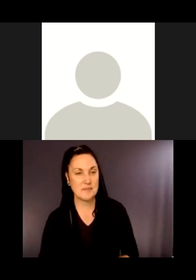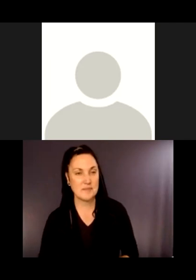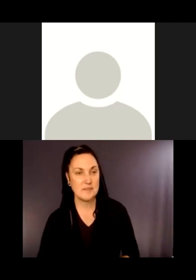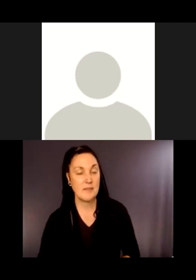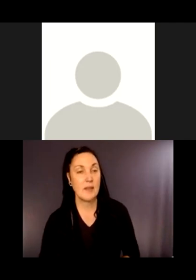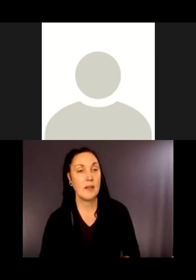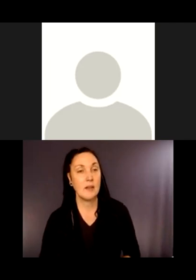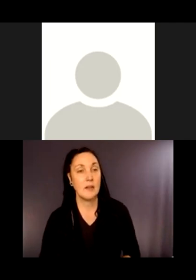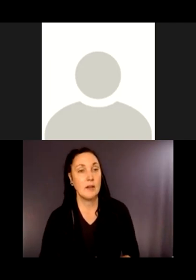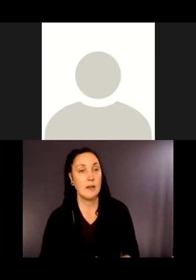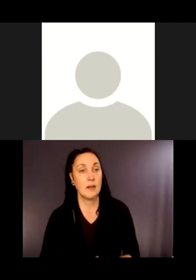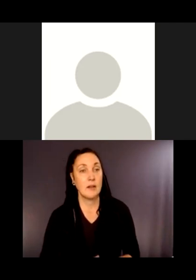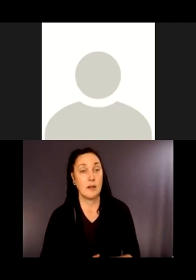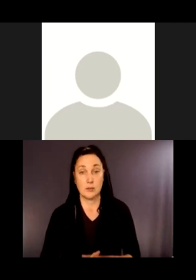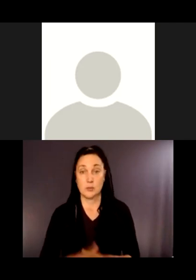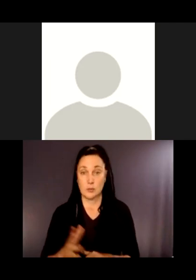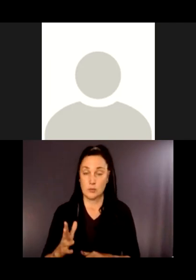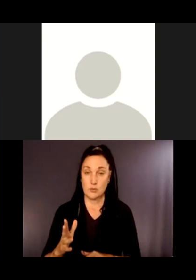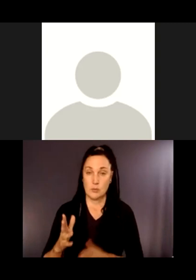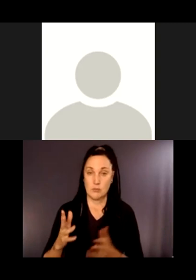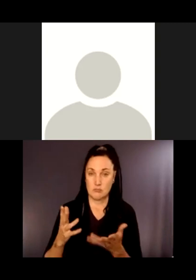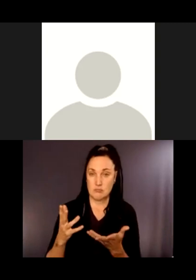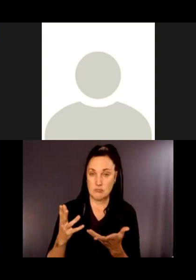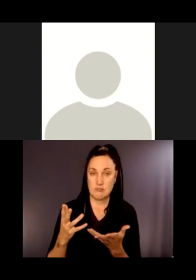So to help people appreciate this really amazing and rare